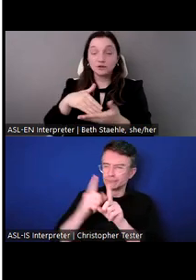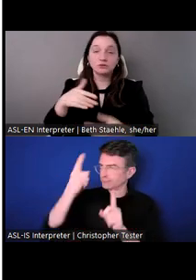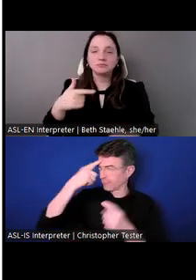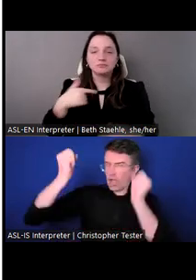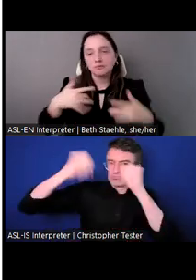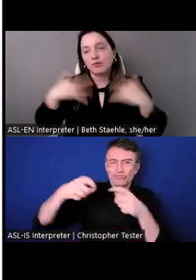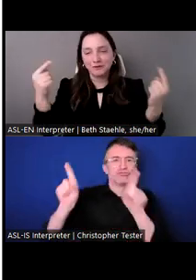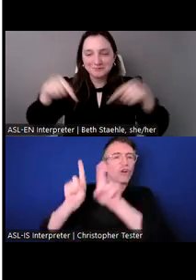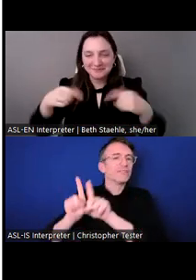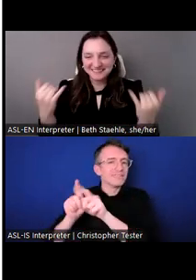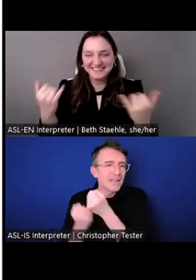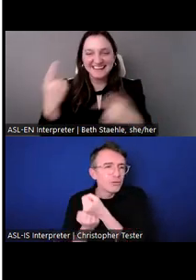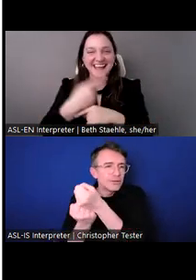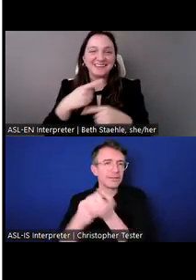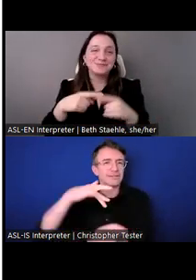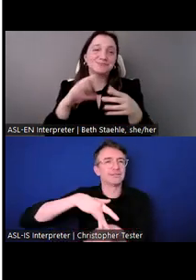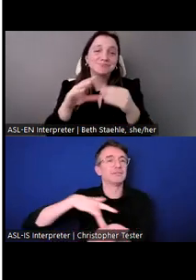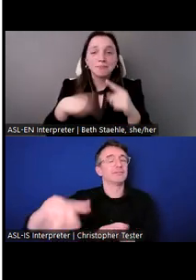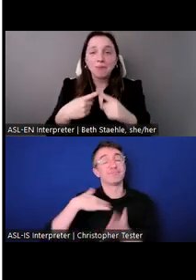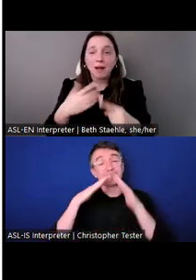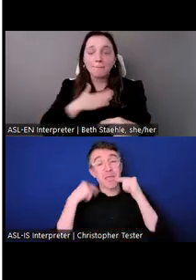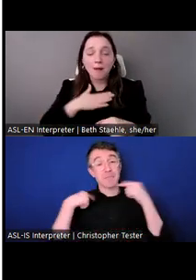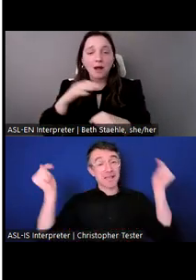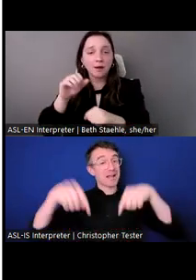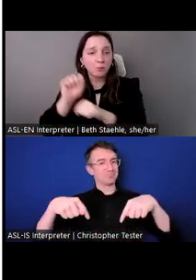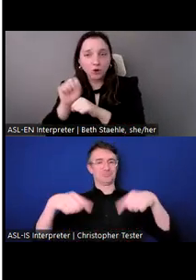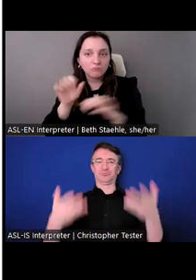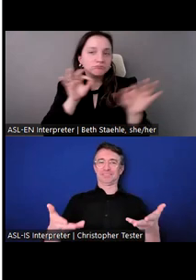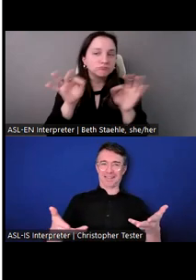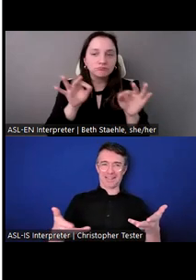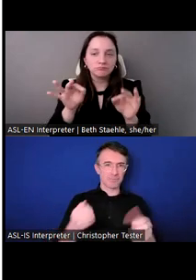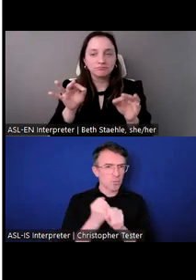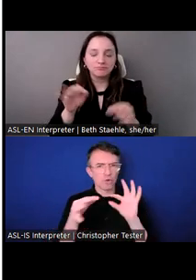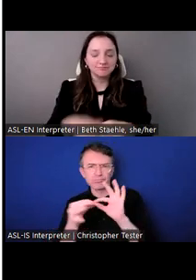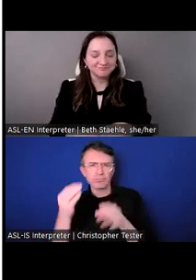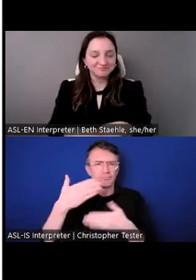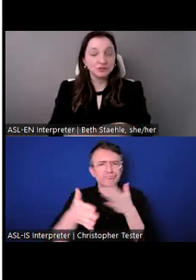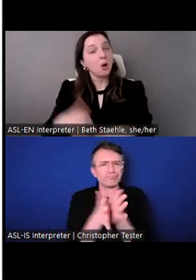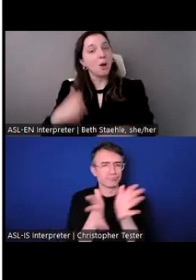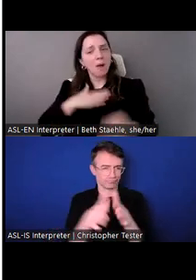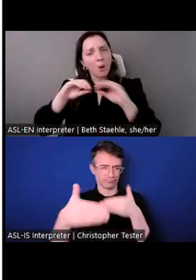The thing that sets Solidarity Center apart from most other organizations doing this kind